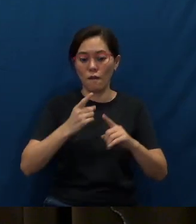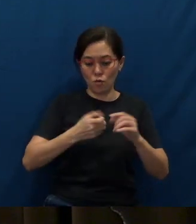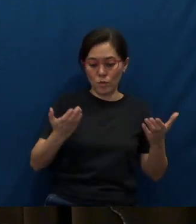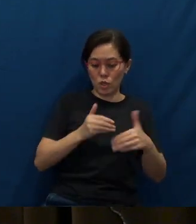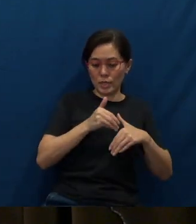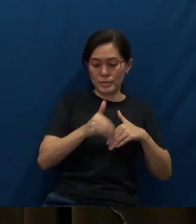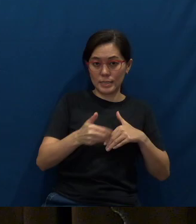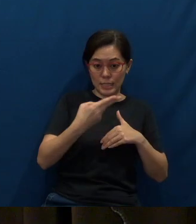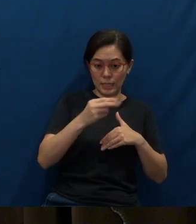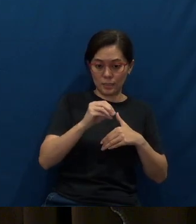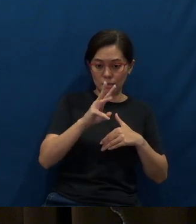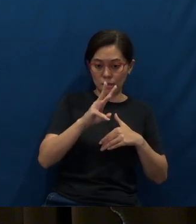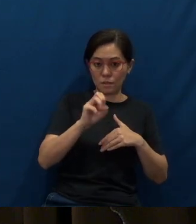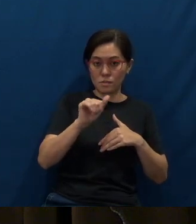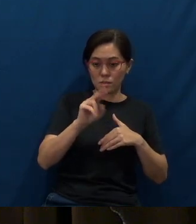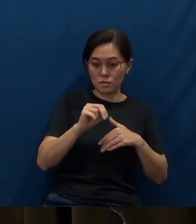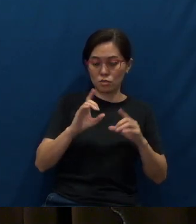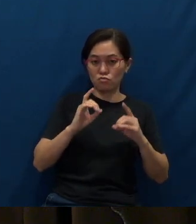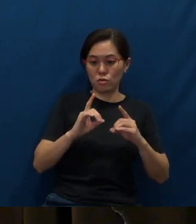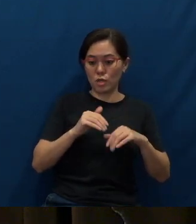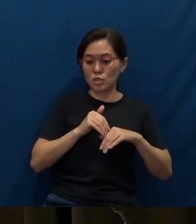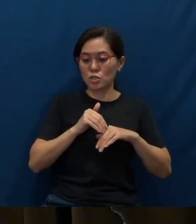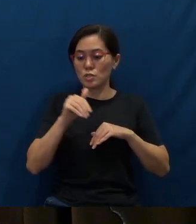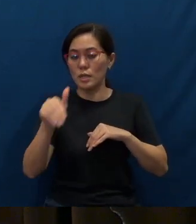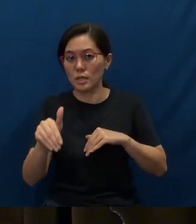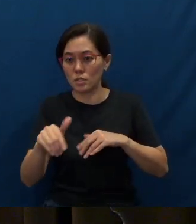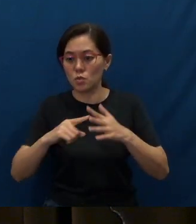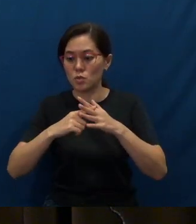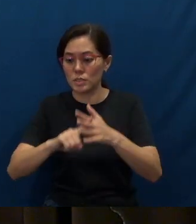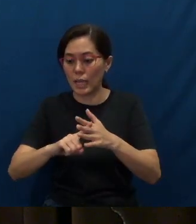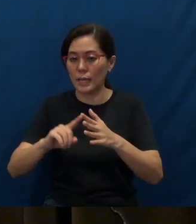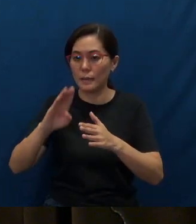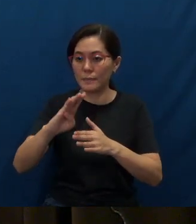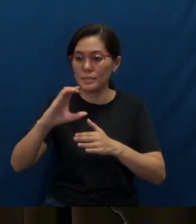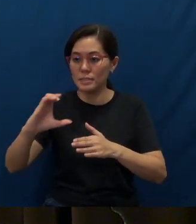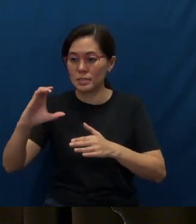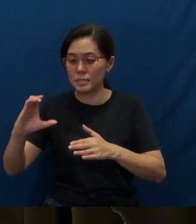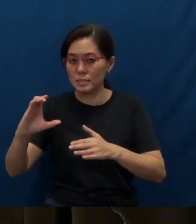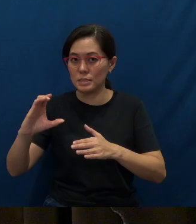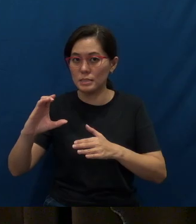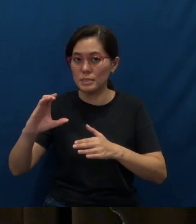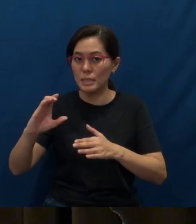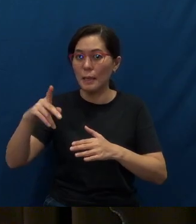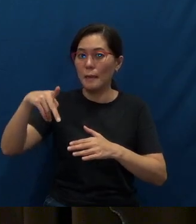from How Sun Drive, to start BCC - Bartley Christian Church - Pasir Ris Center. I’m sure you remember that.